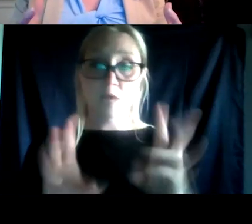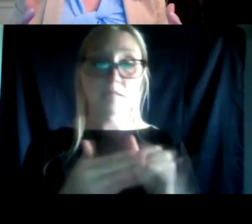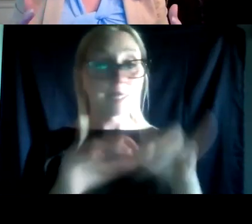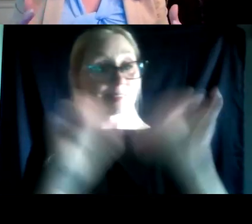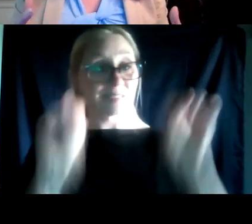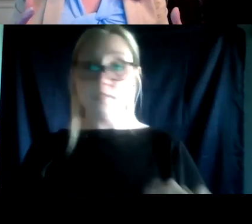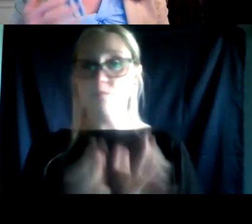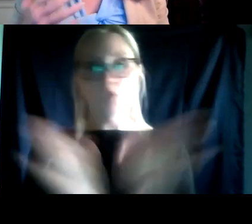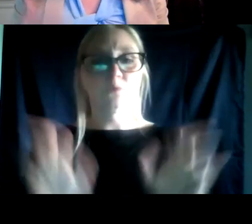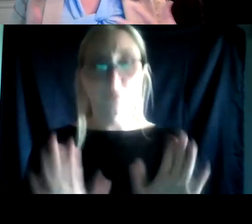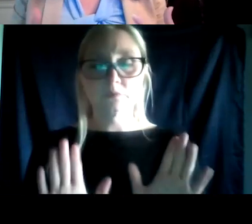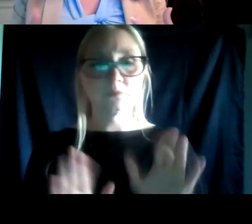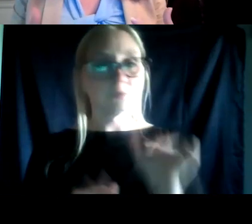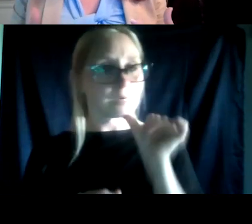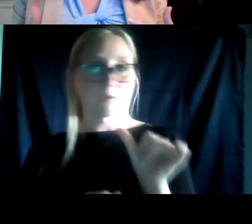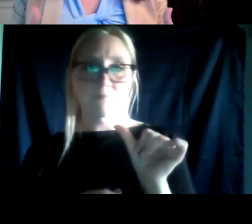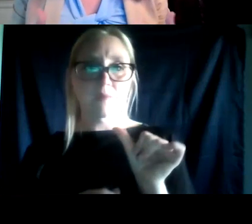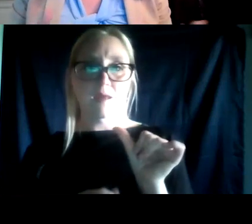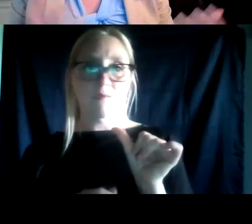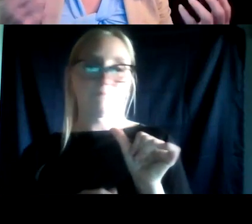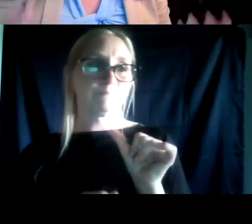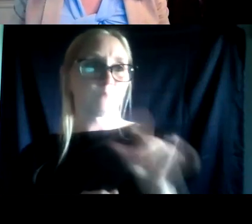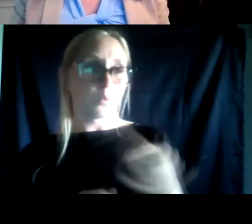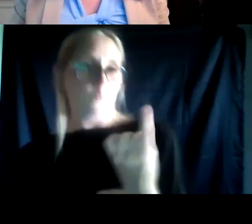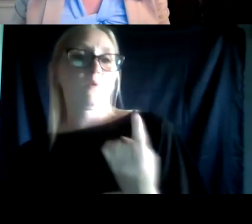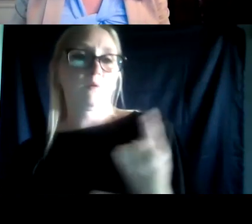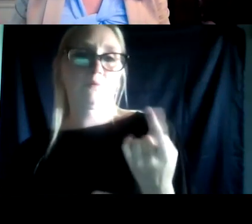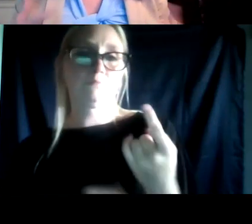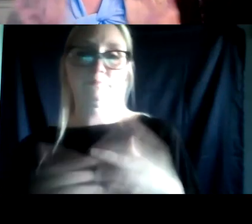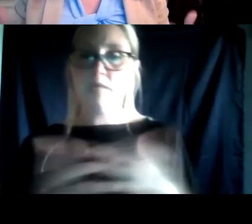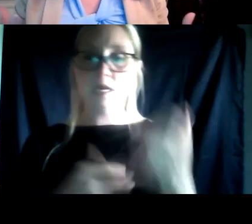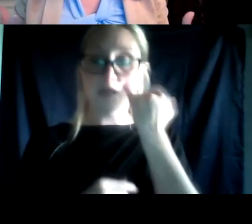whether it be the legal correctional system or if you're at home and you're not happy at home